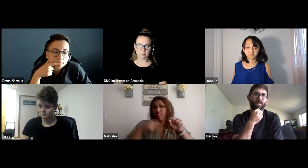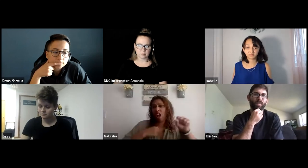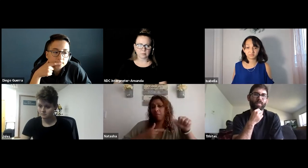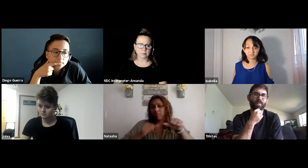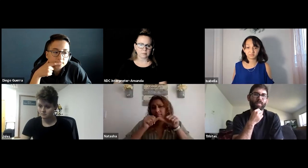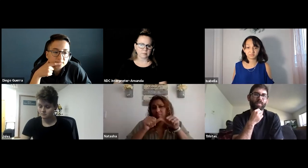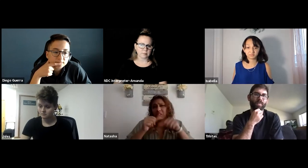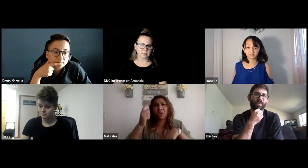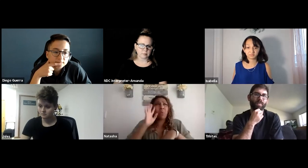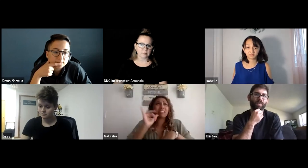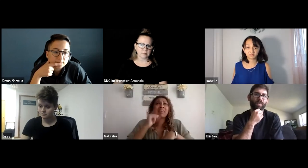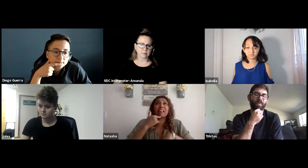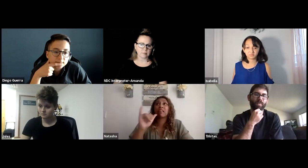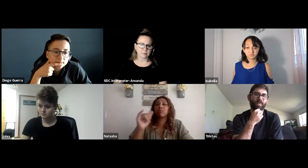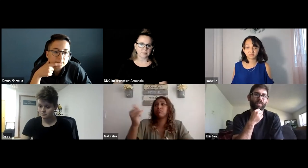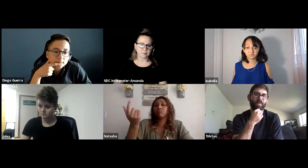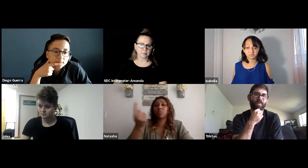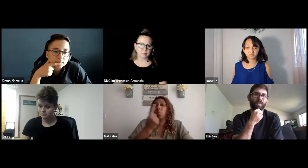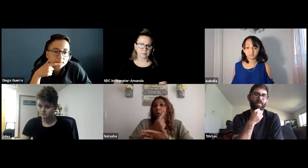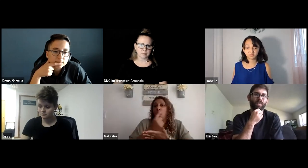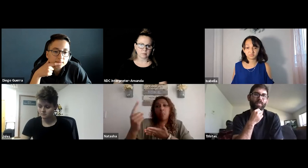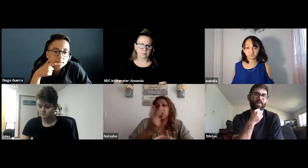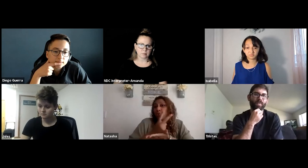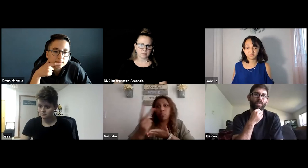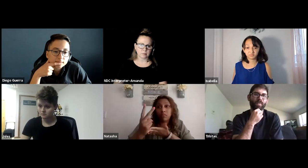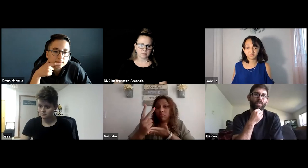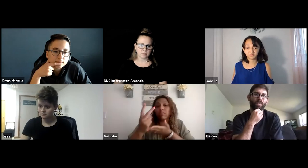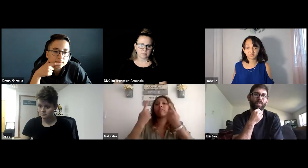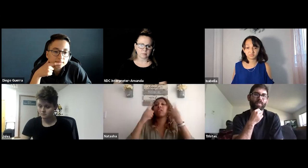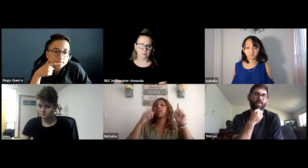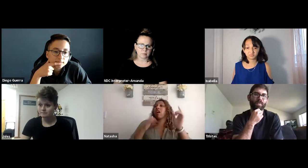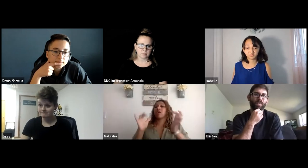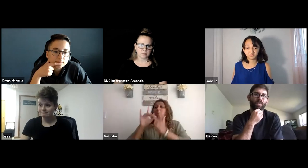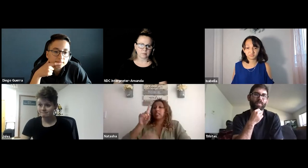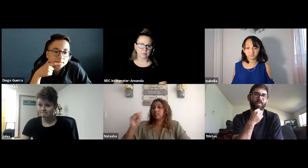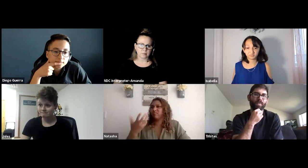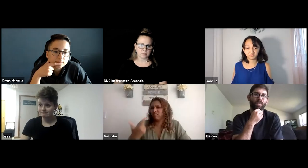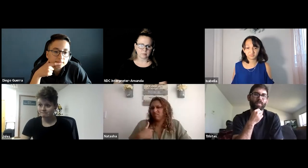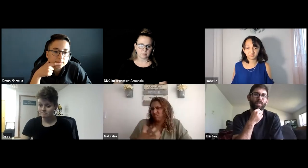or professor will expand on those in person and made several complaints I think a week or two